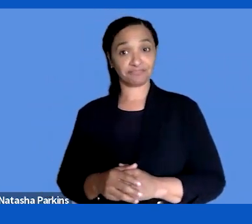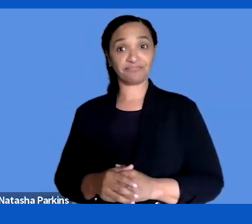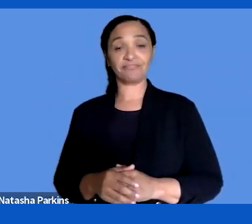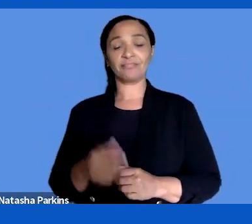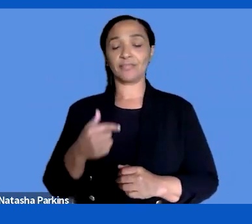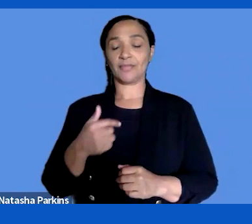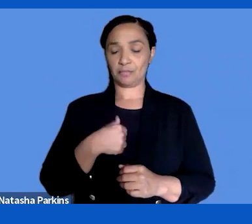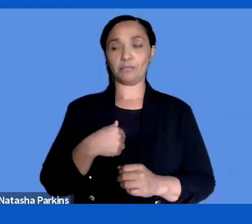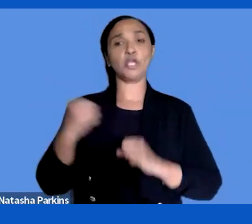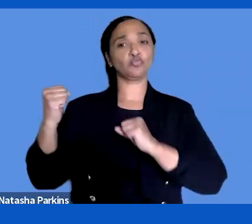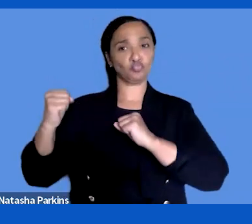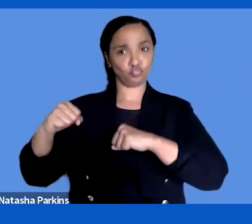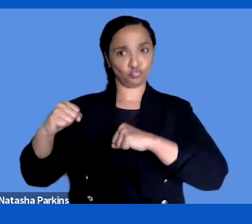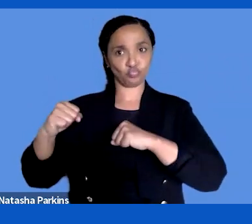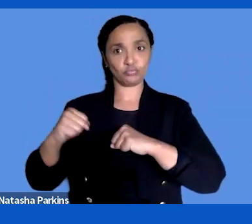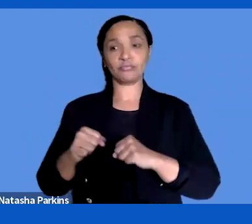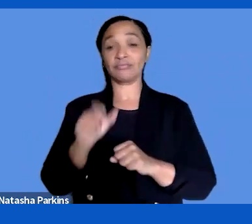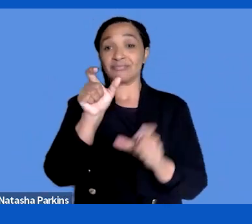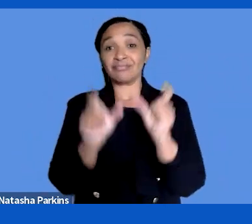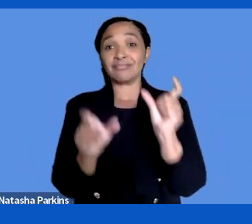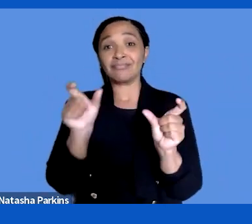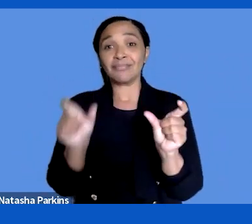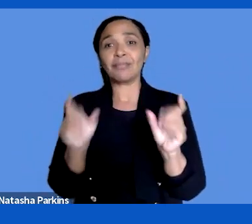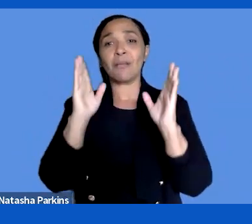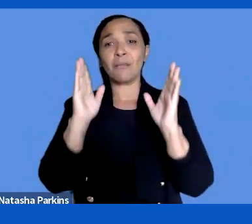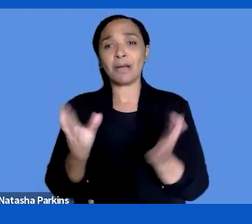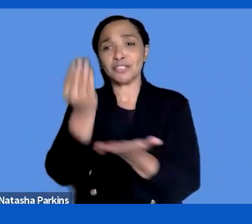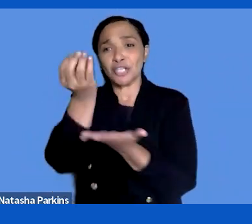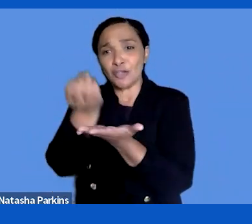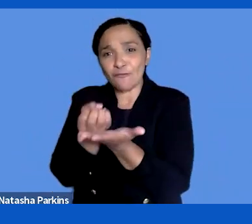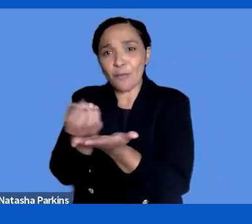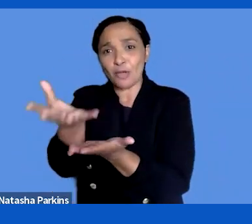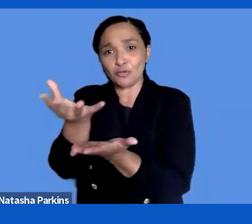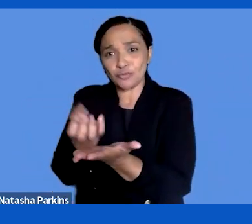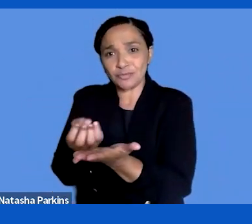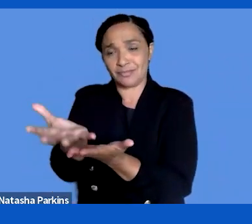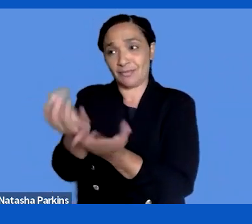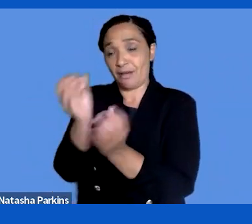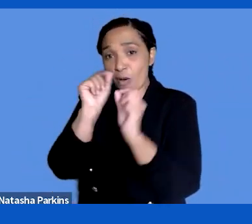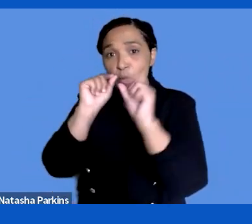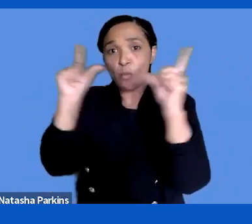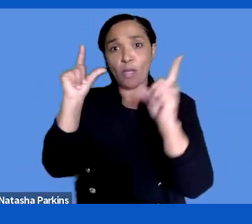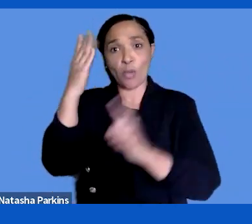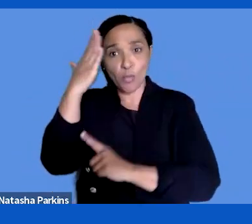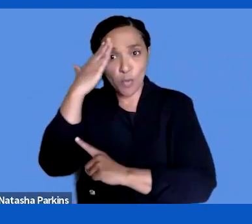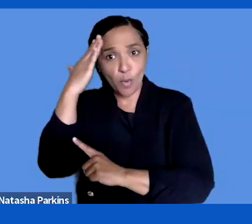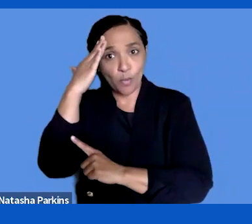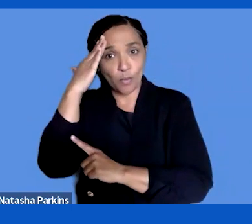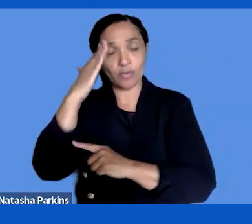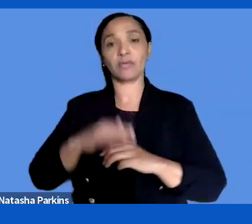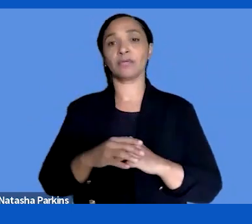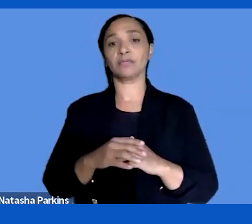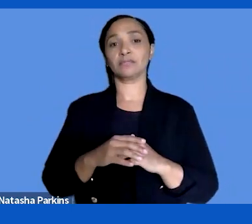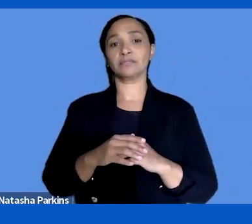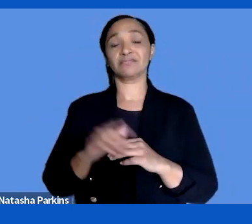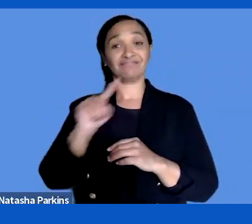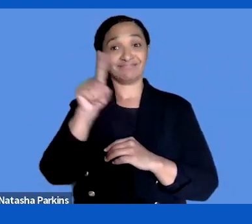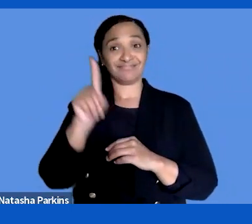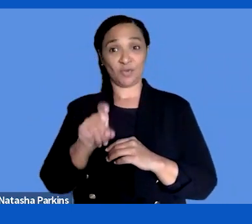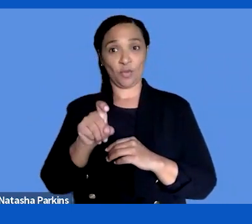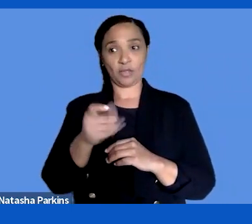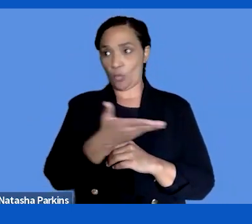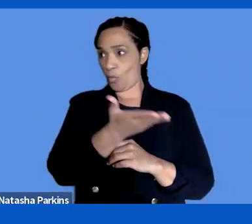important. That is the main thing in client work. Of course, everyone thinks that design